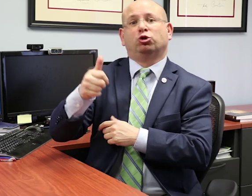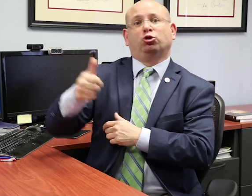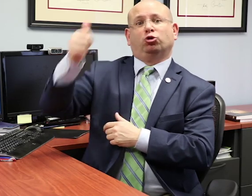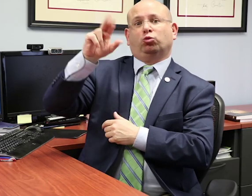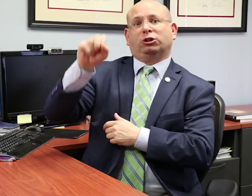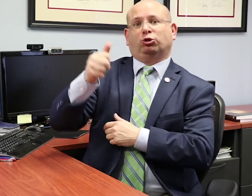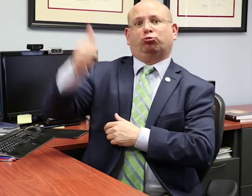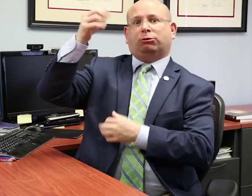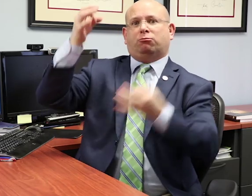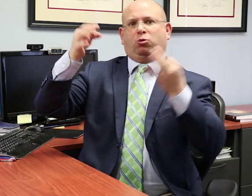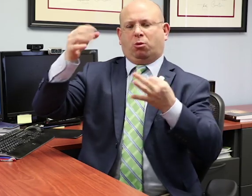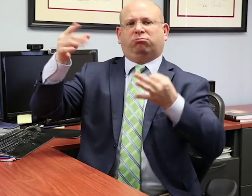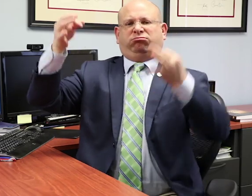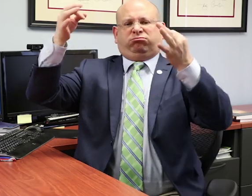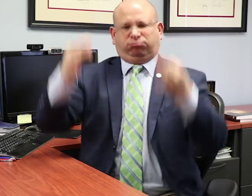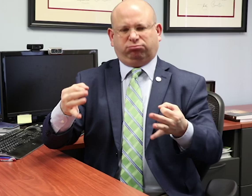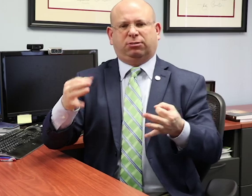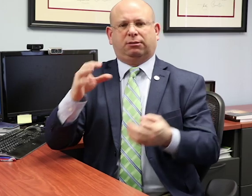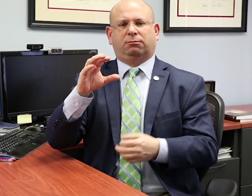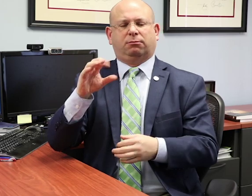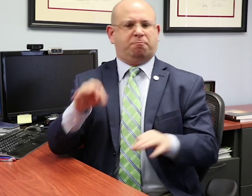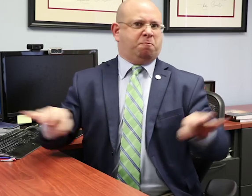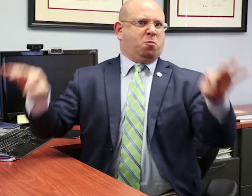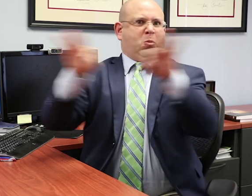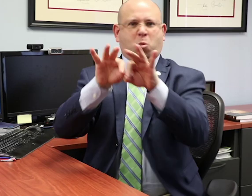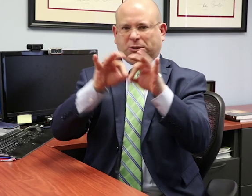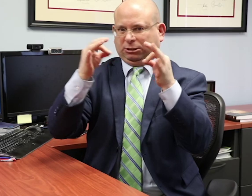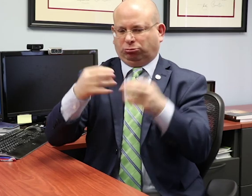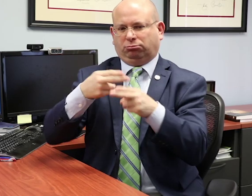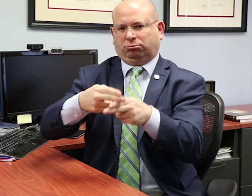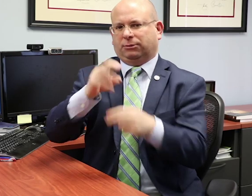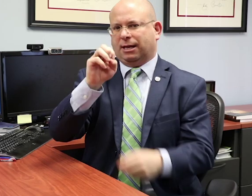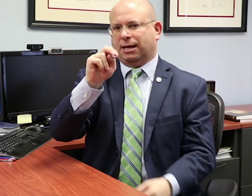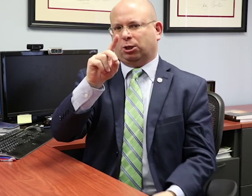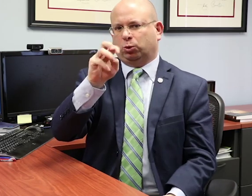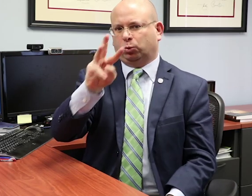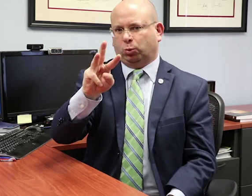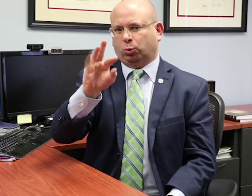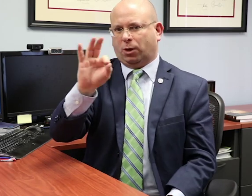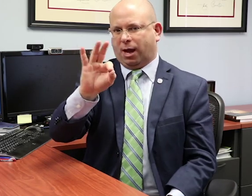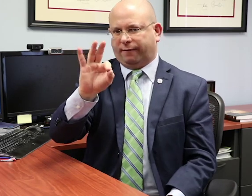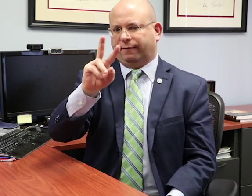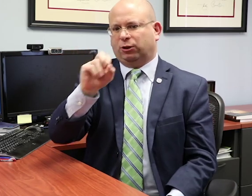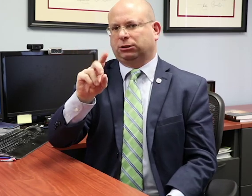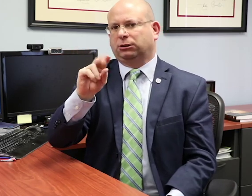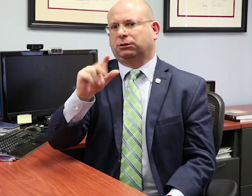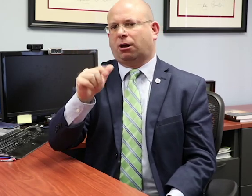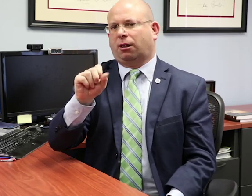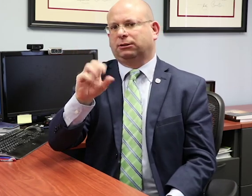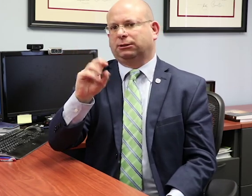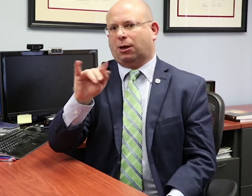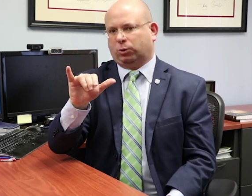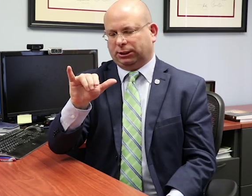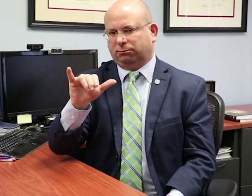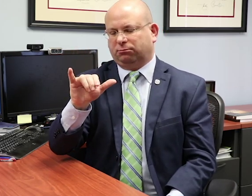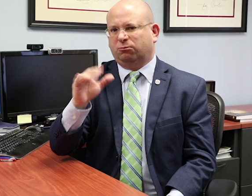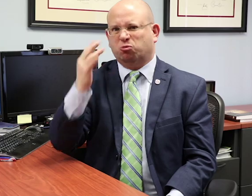by the Supreme Court in the case of Endrew F. v. Douglas County.